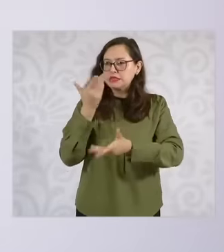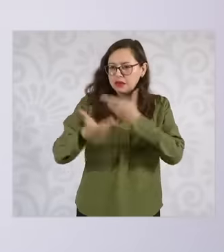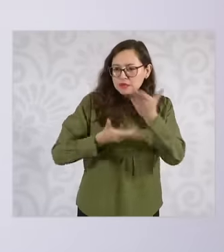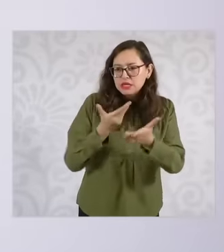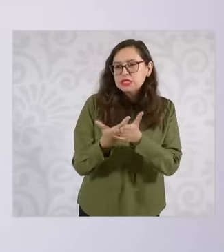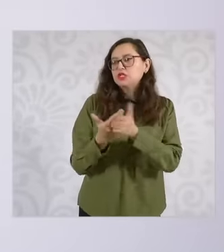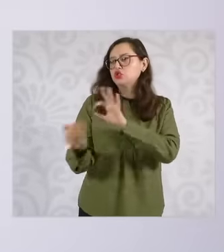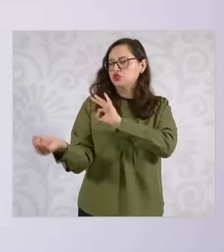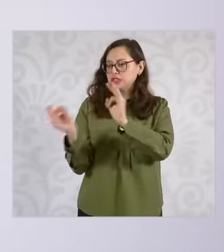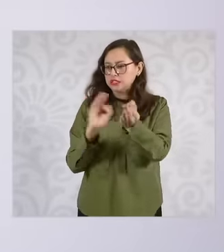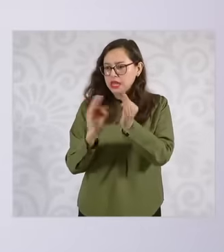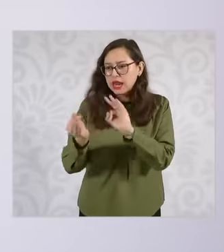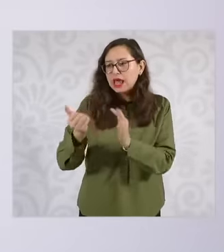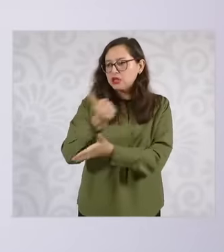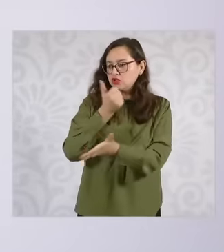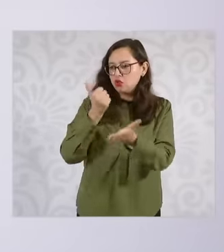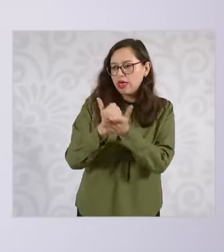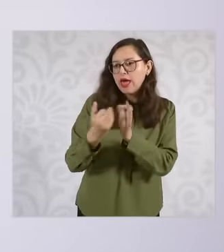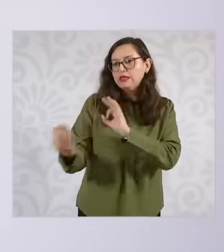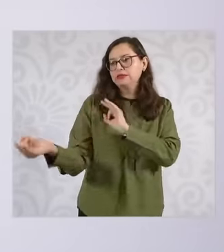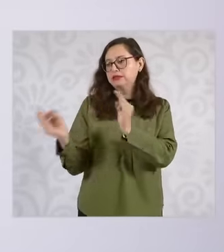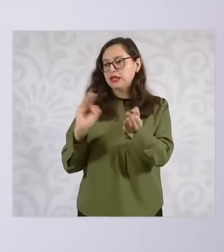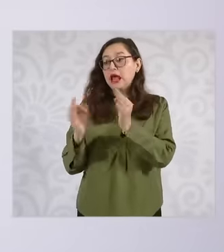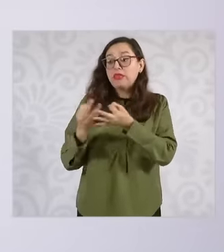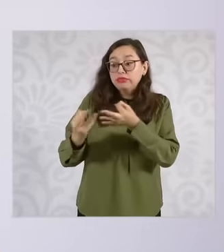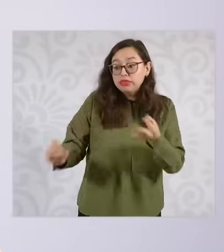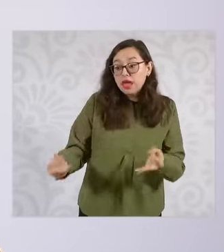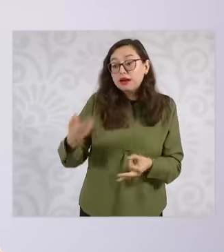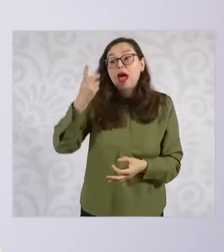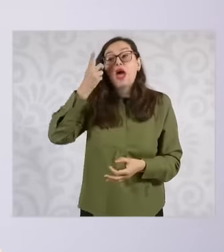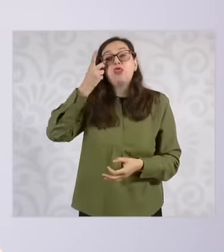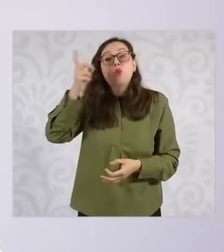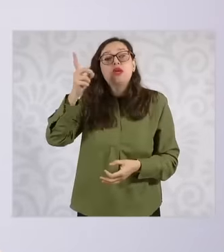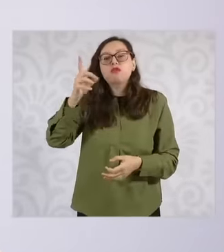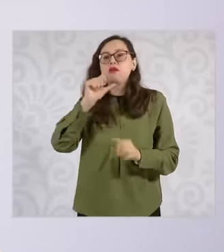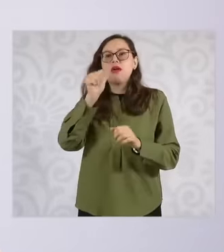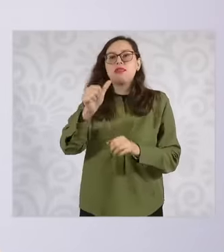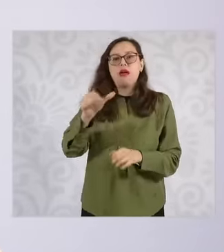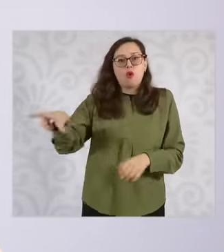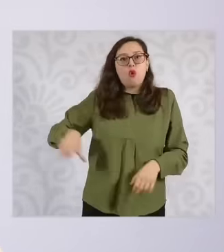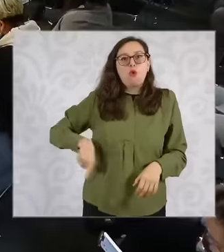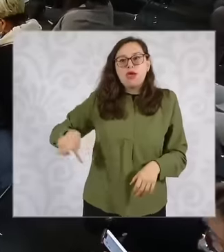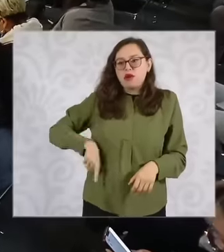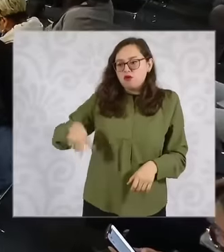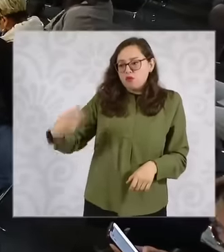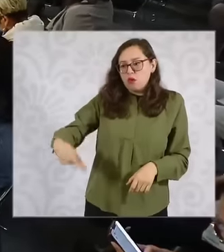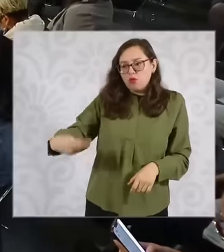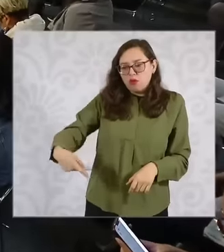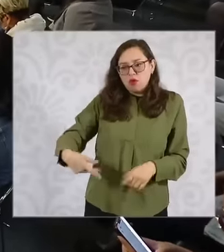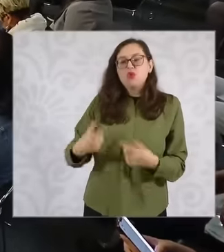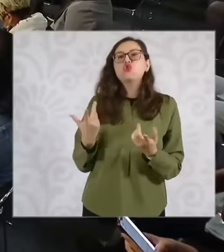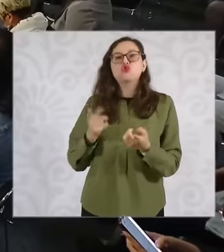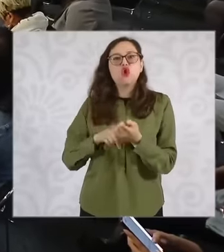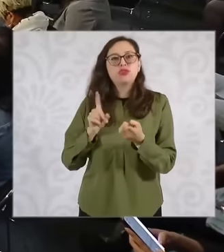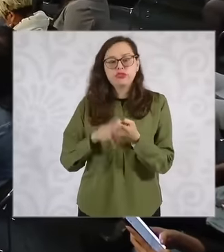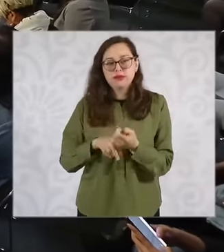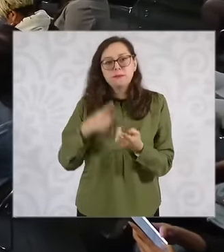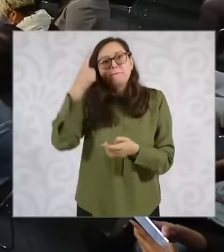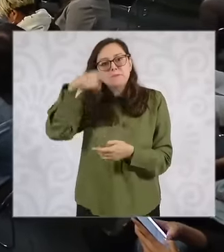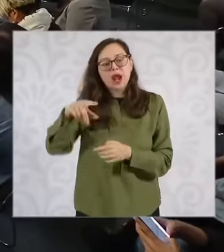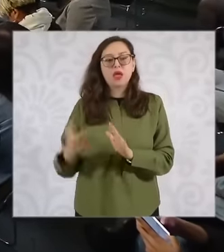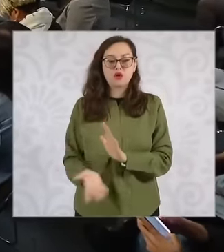the urban areas so that these these housing units can be developed infonavid